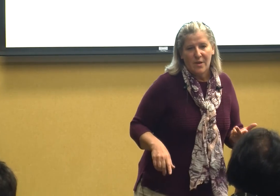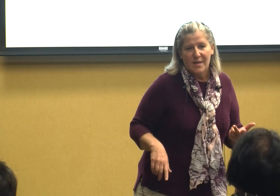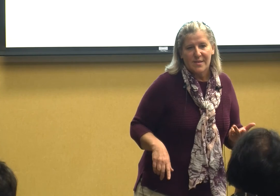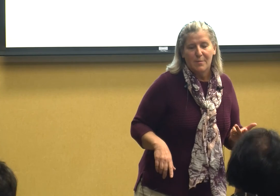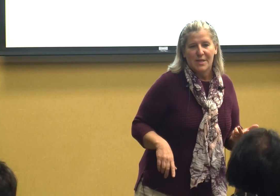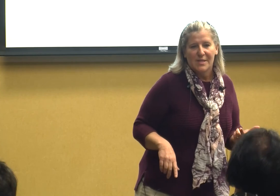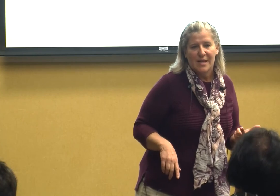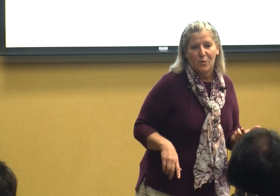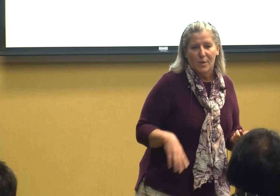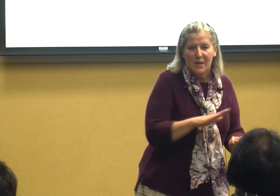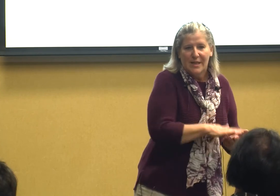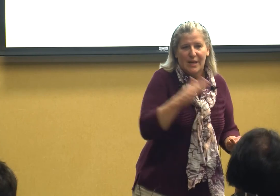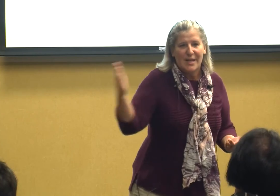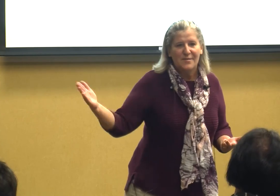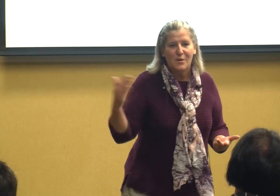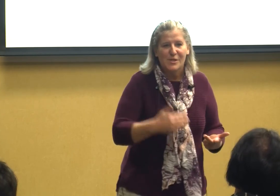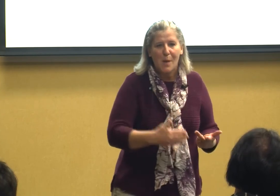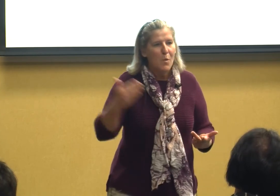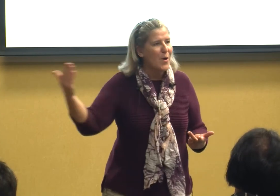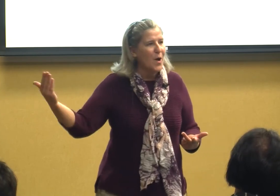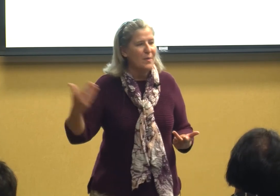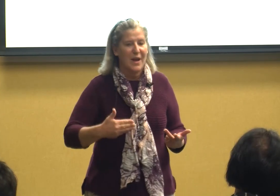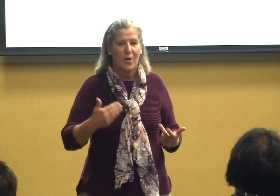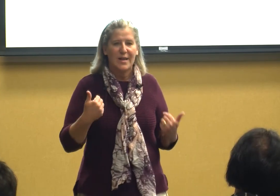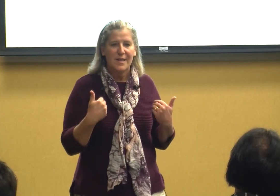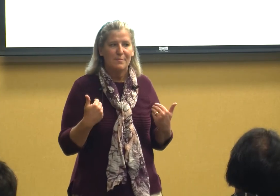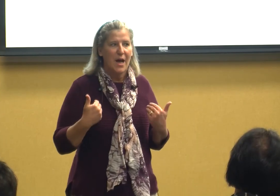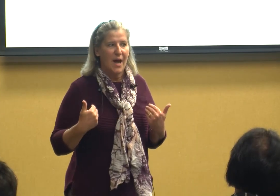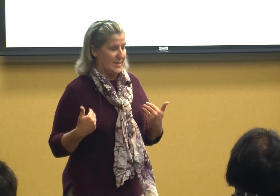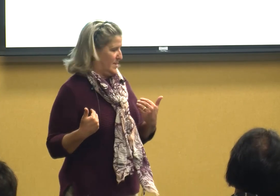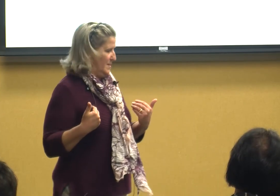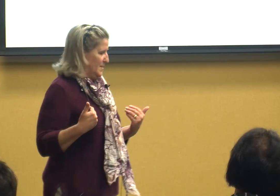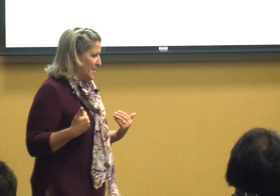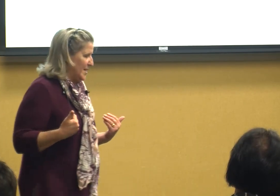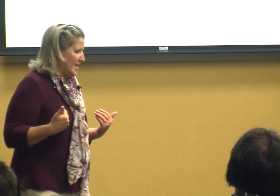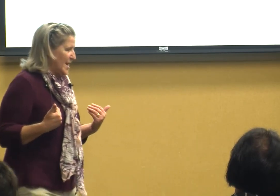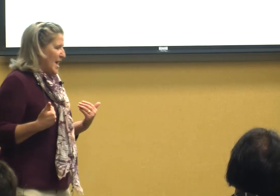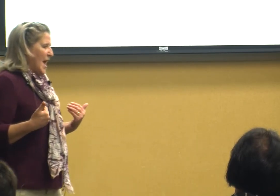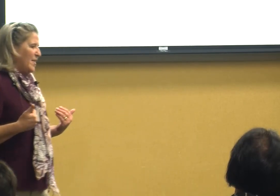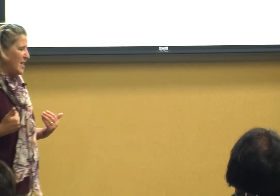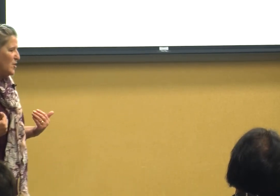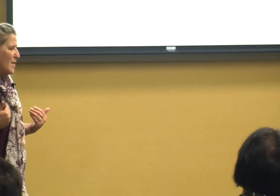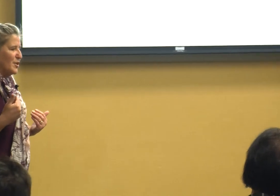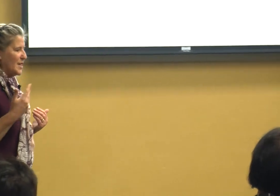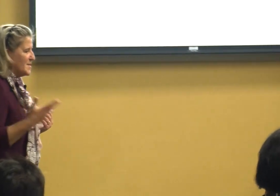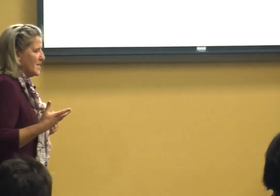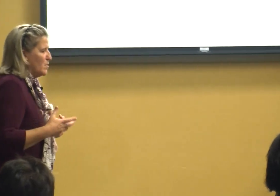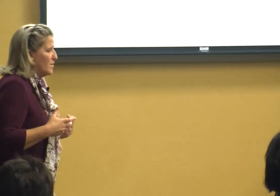that same continuum there somewhere on there it's up to us and then you have to consider the whole